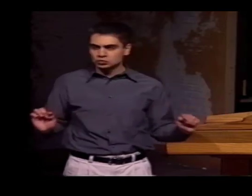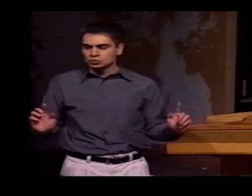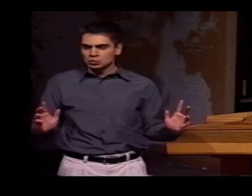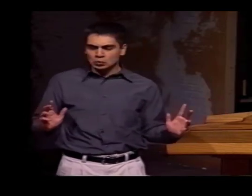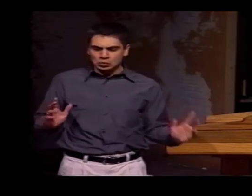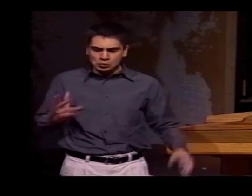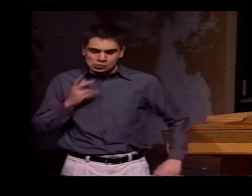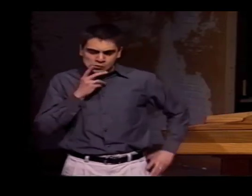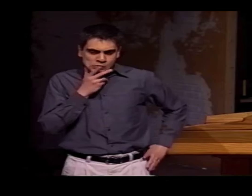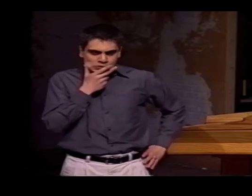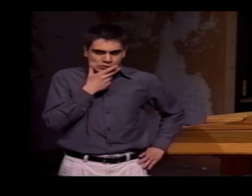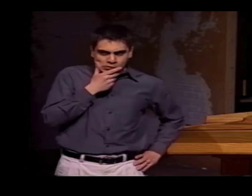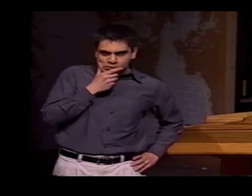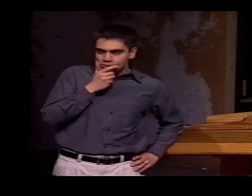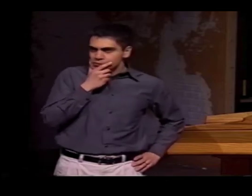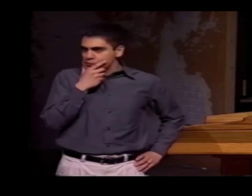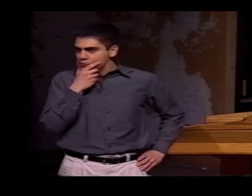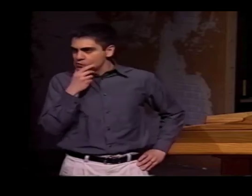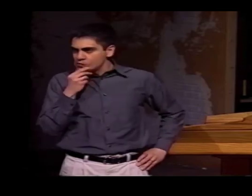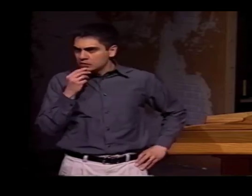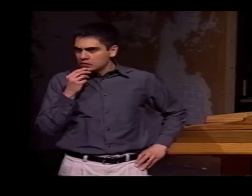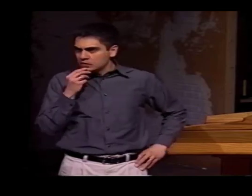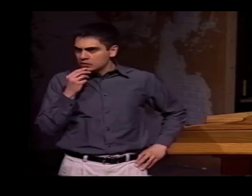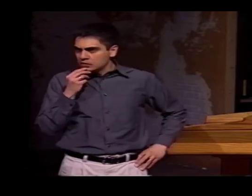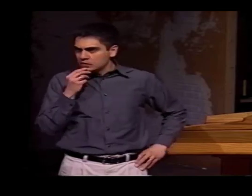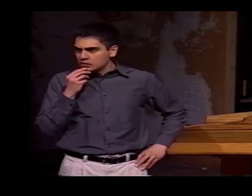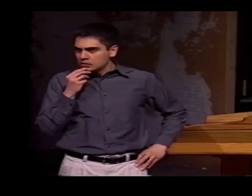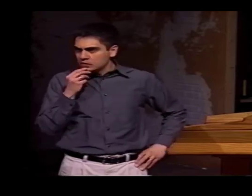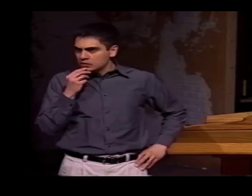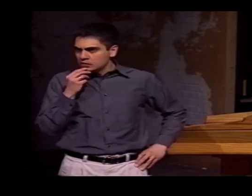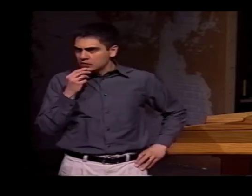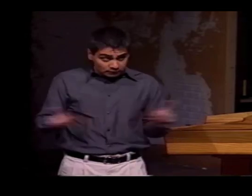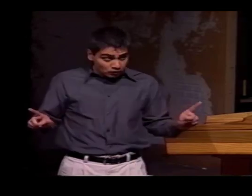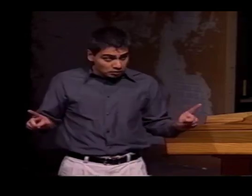SO THE MEANINGS WERE SIMILAR, BUT NOT EXACTLY THE SAME.